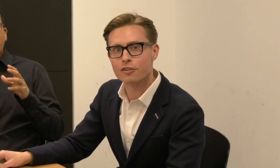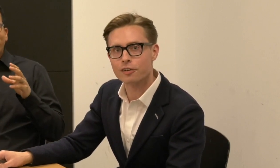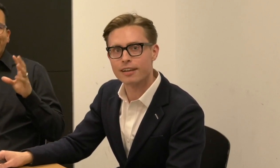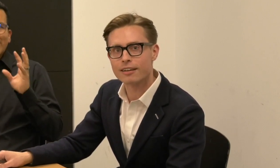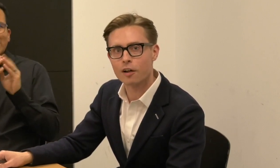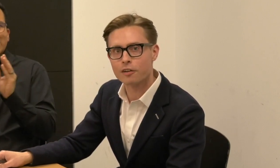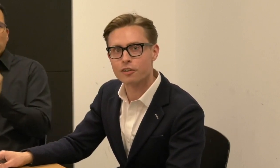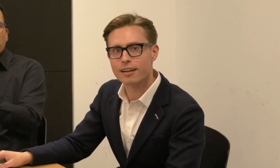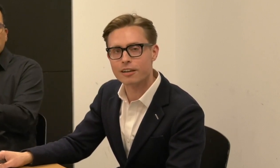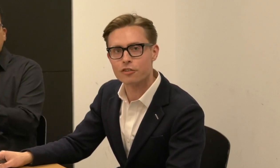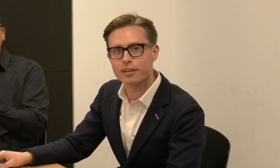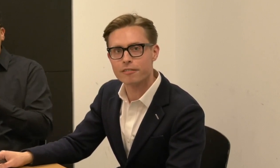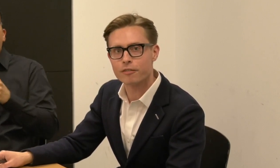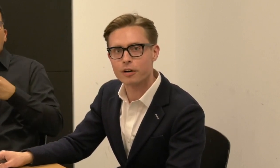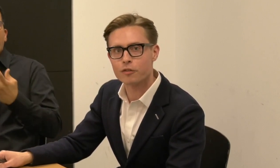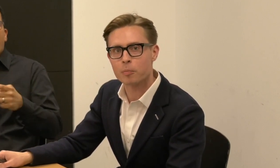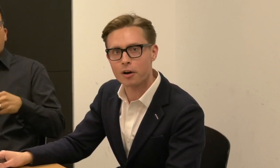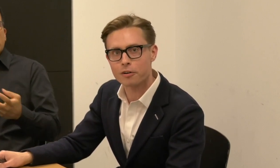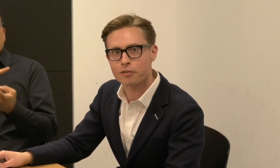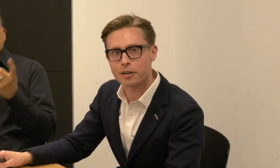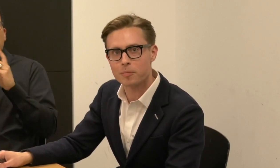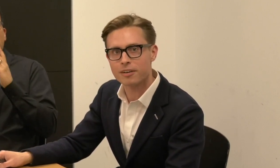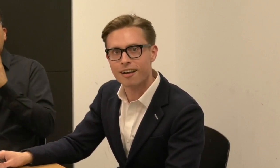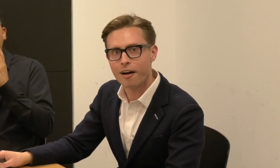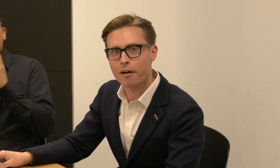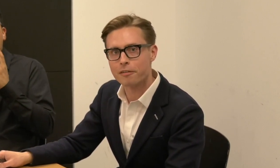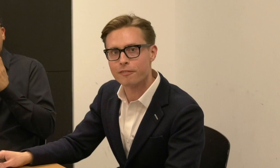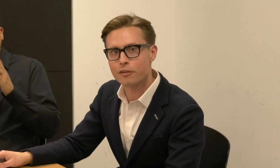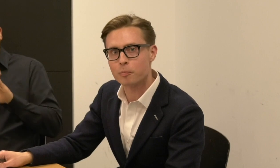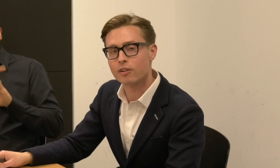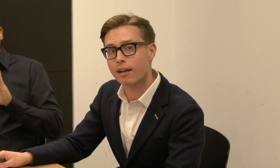digital technology initiative for its partnership on the Facebook live.